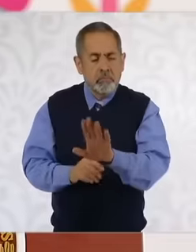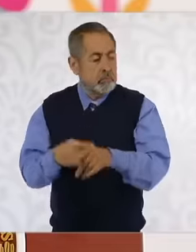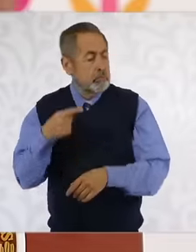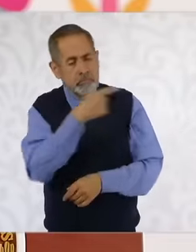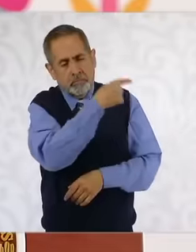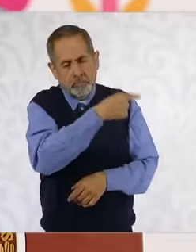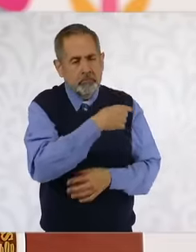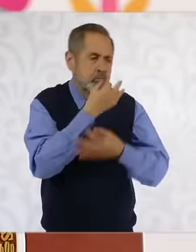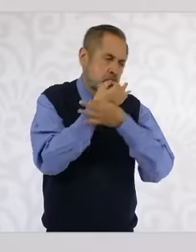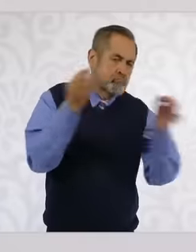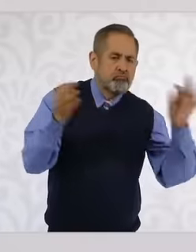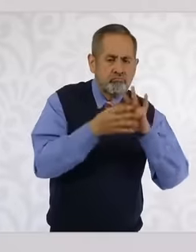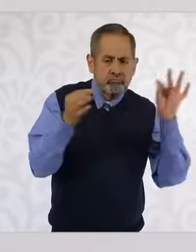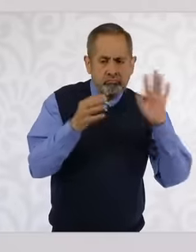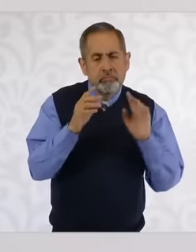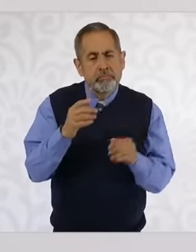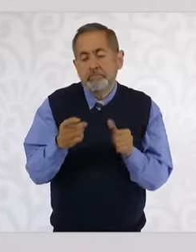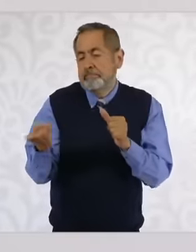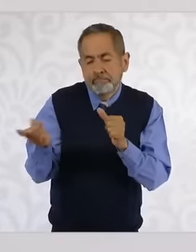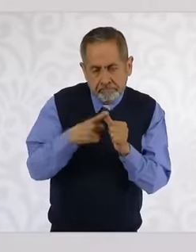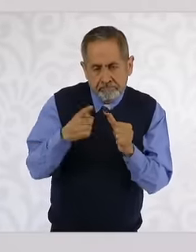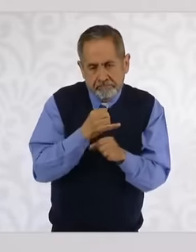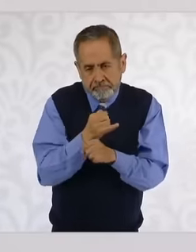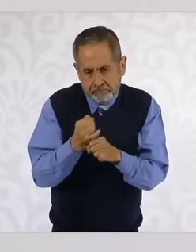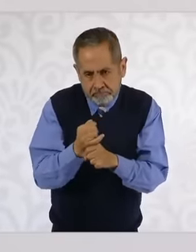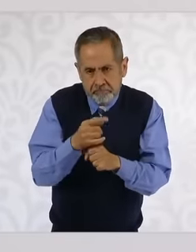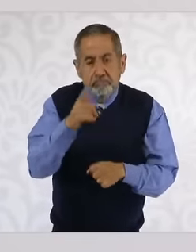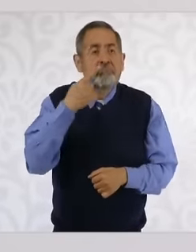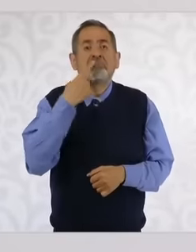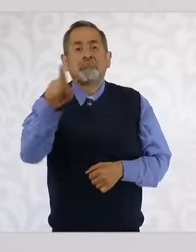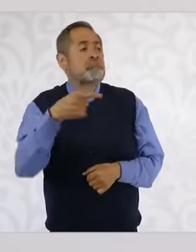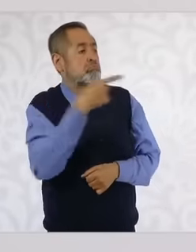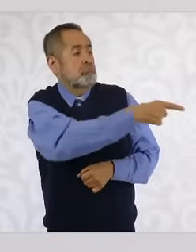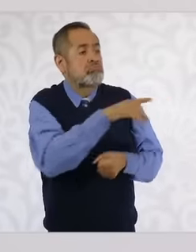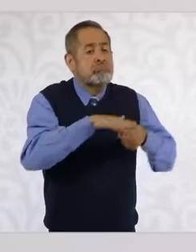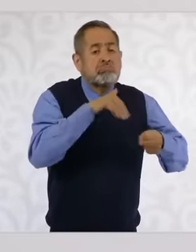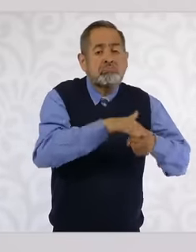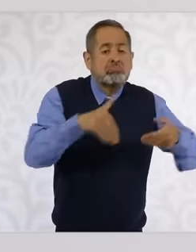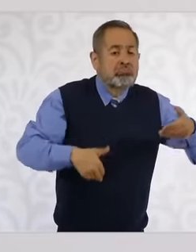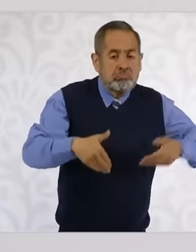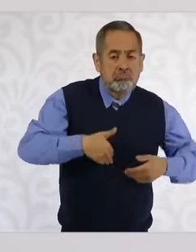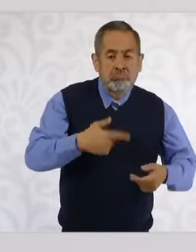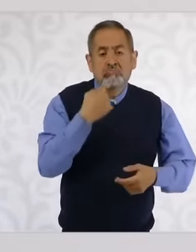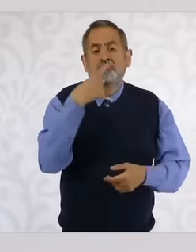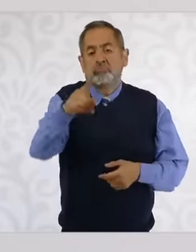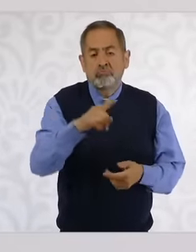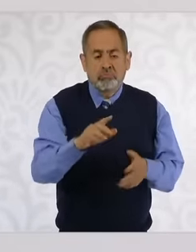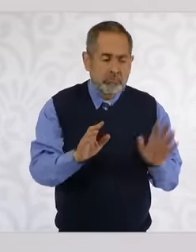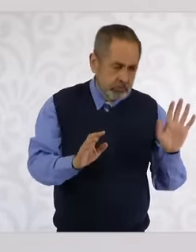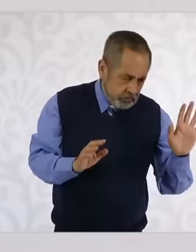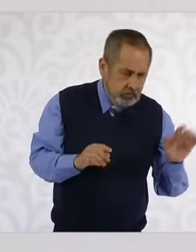we have to do the investigation eh he issued a statement and the doctor